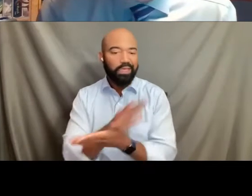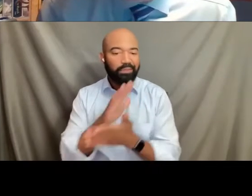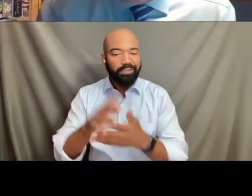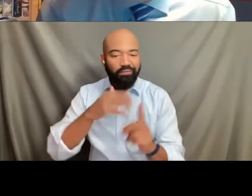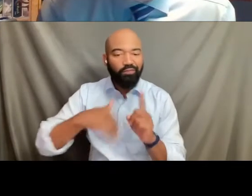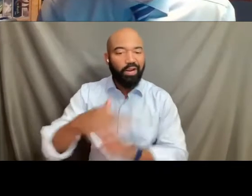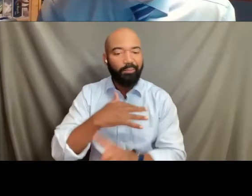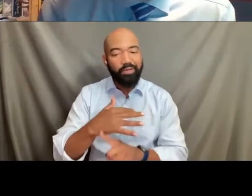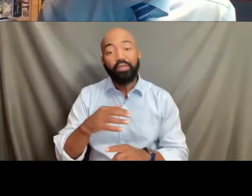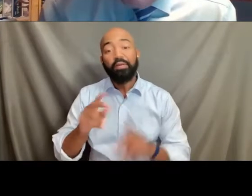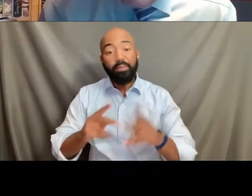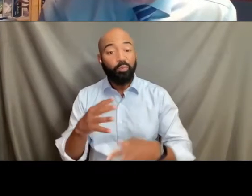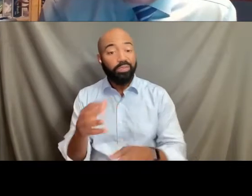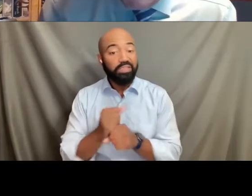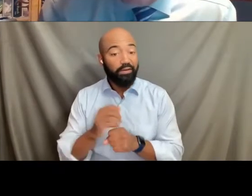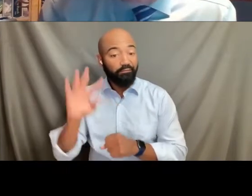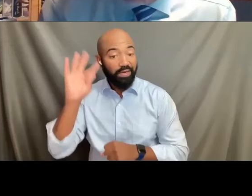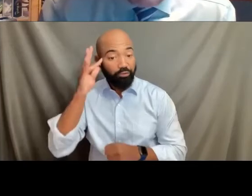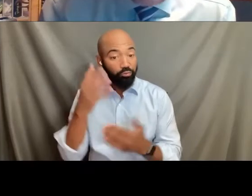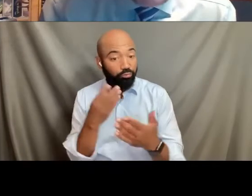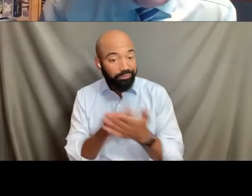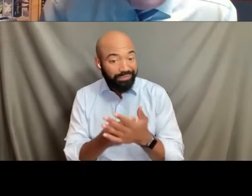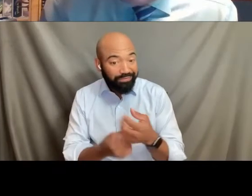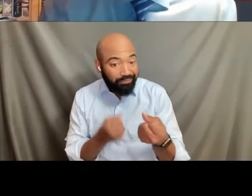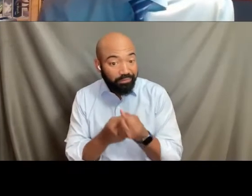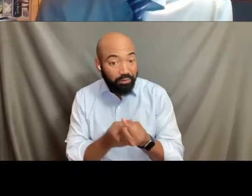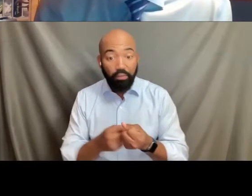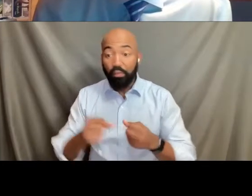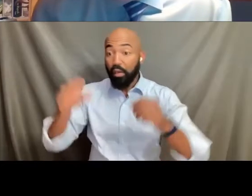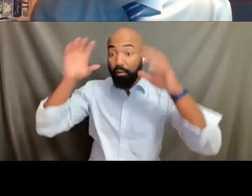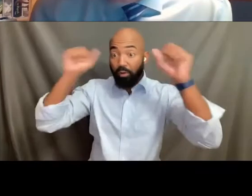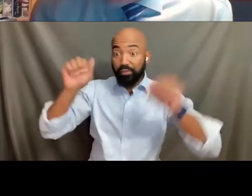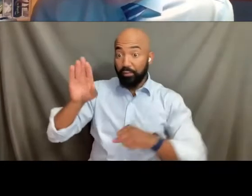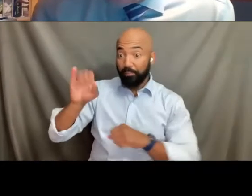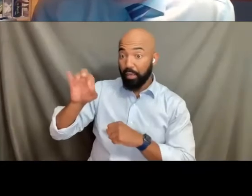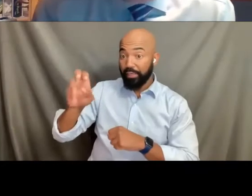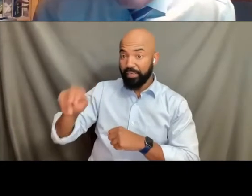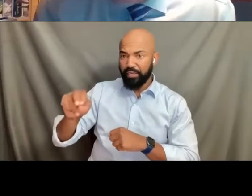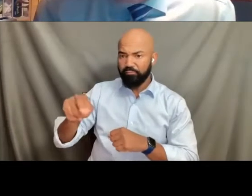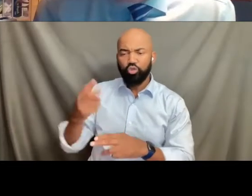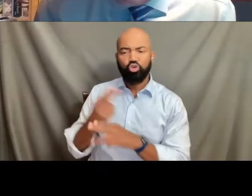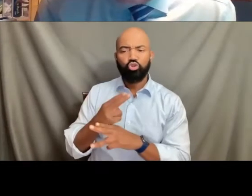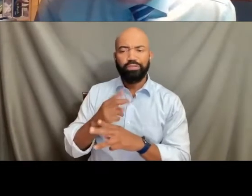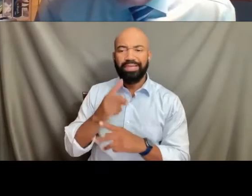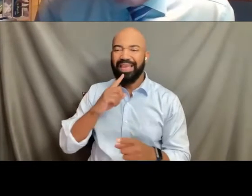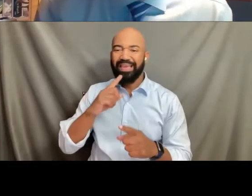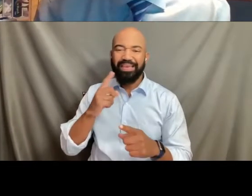And when President Biden became president, he issued an executive order. Again, this is not legislation,